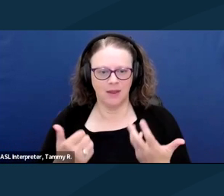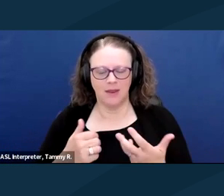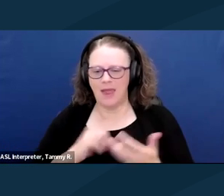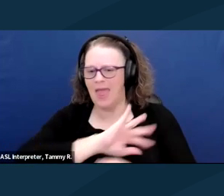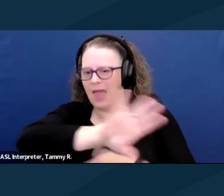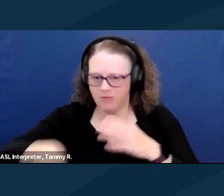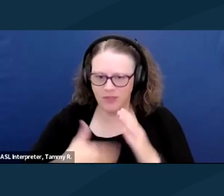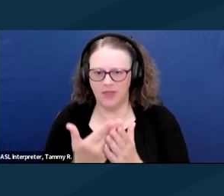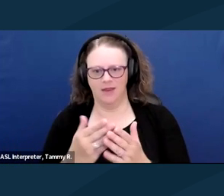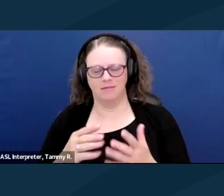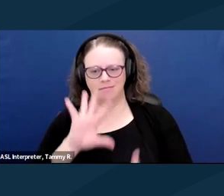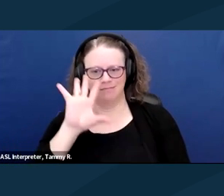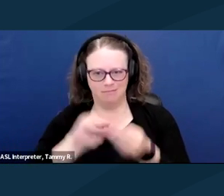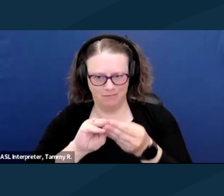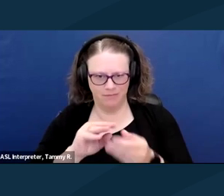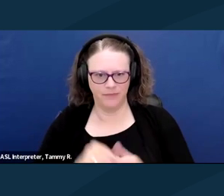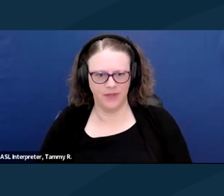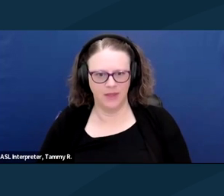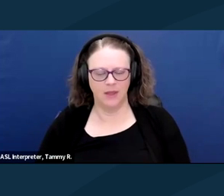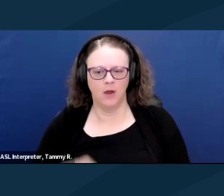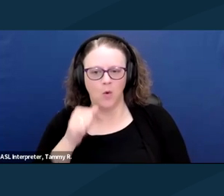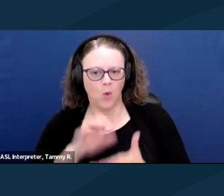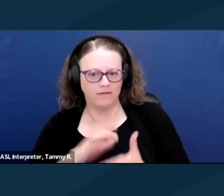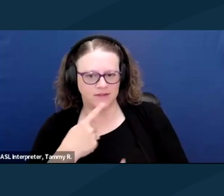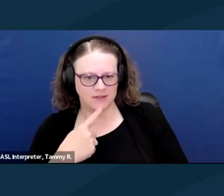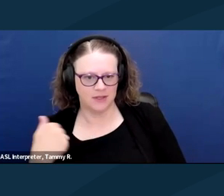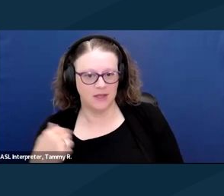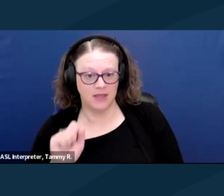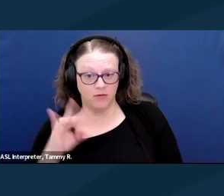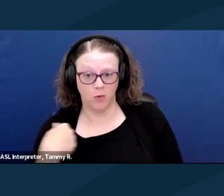the critical supports that we need, we would not be sitting here.